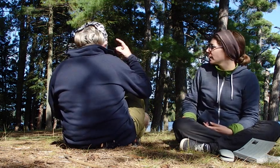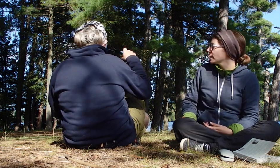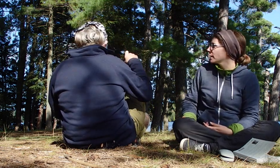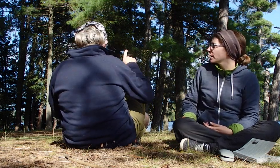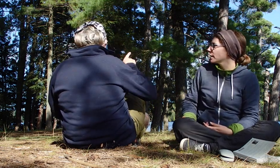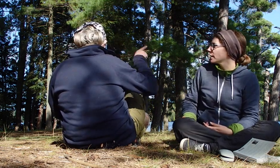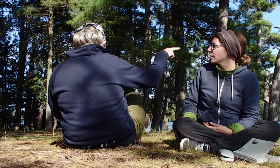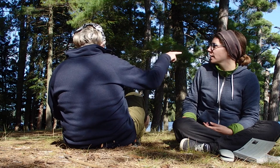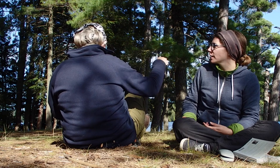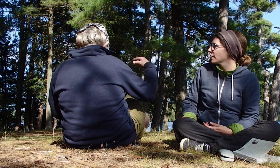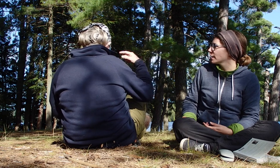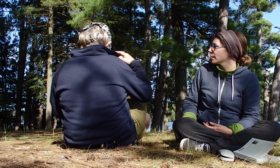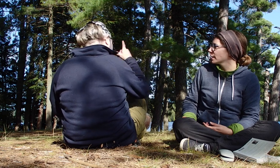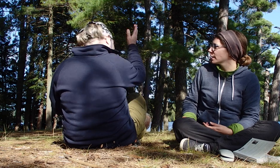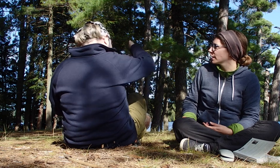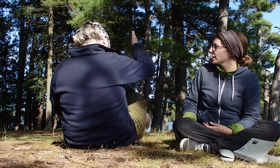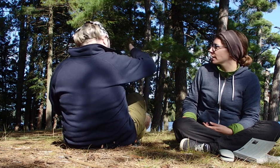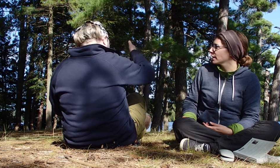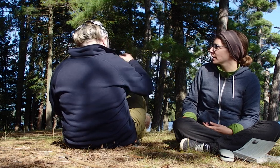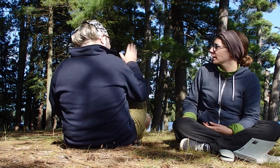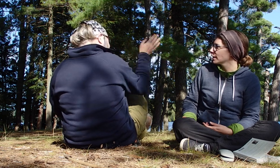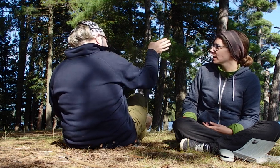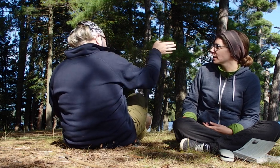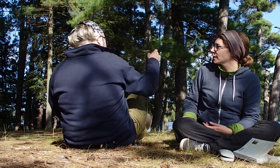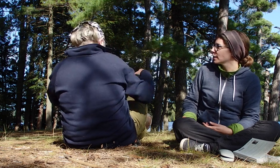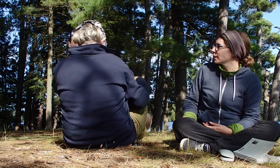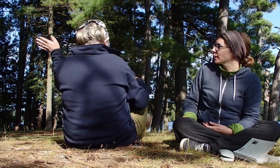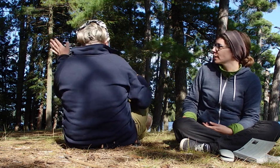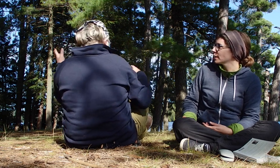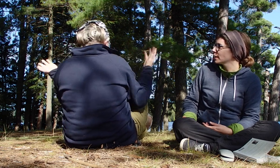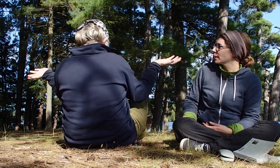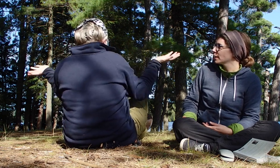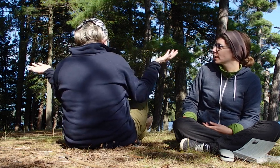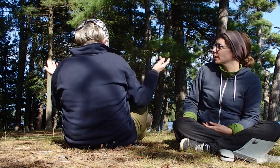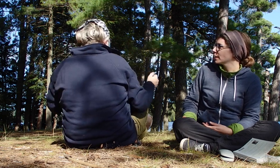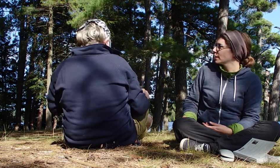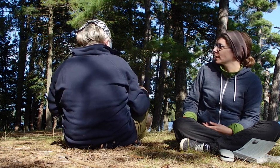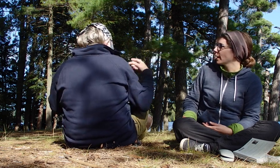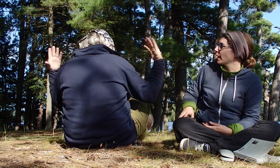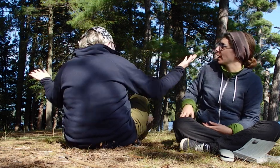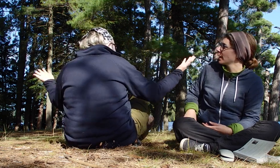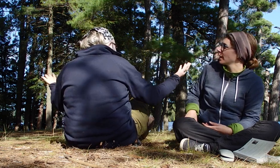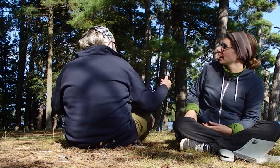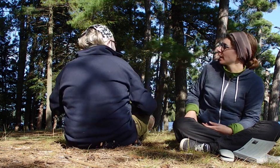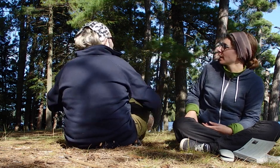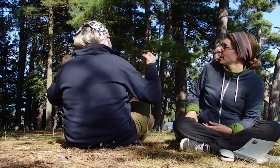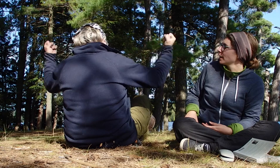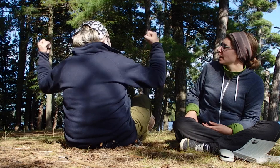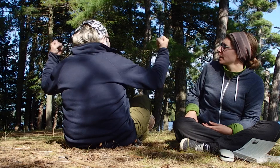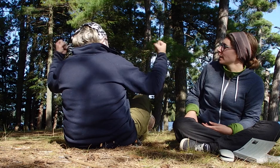I think we should go this way--that way where? Arrgh!